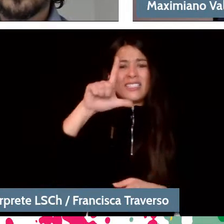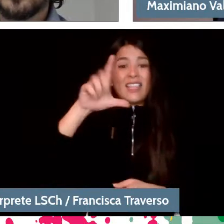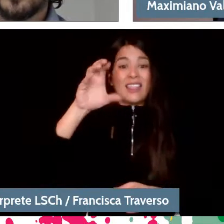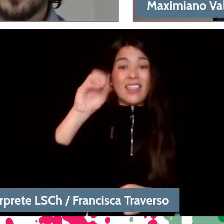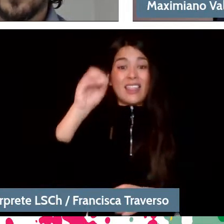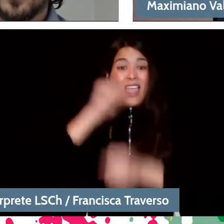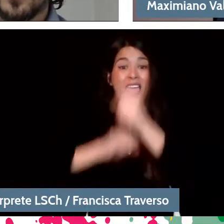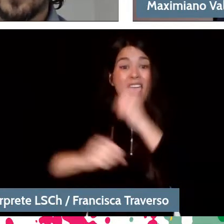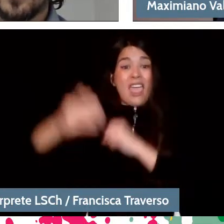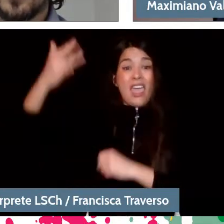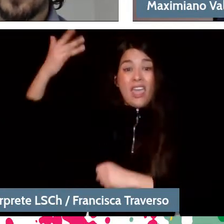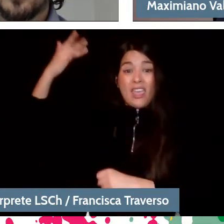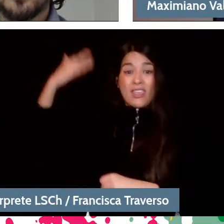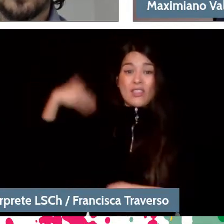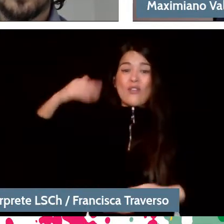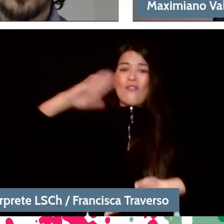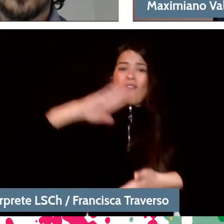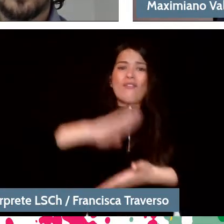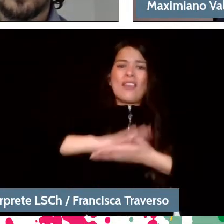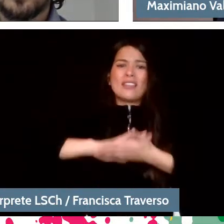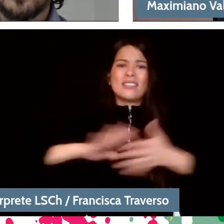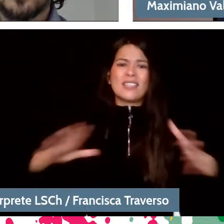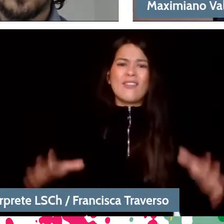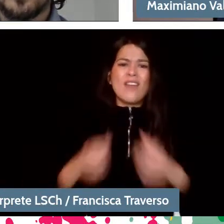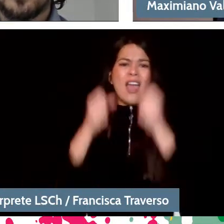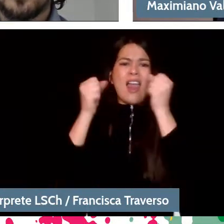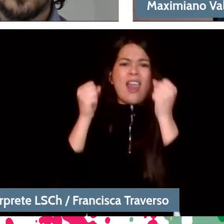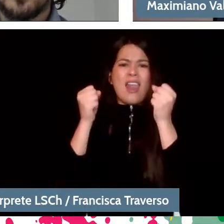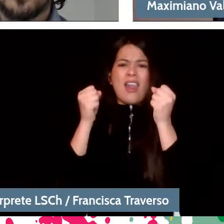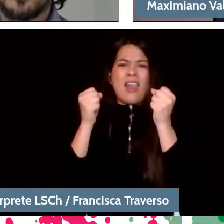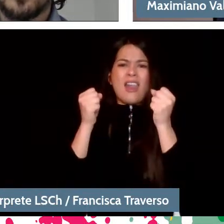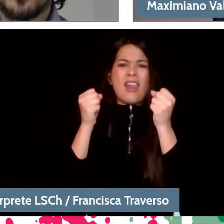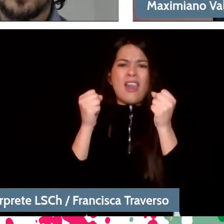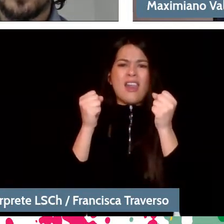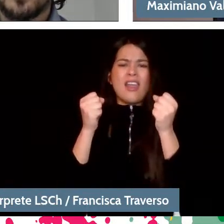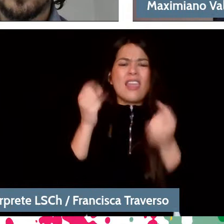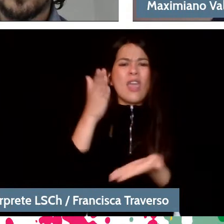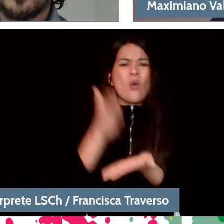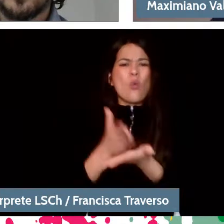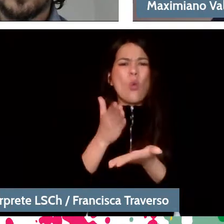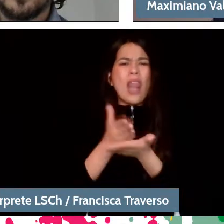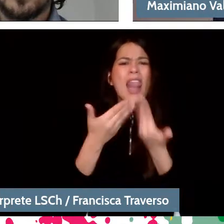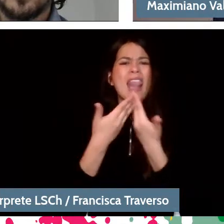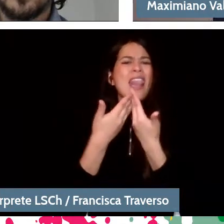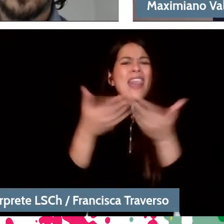the Casals festival, the orchestra, the conservatory and the free music schools were created. It is as if in each city of Chile